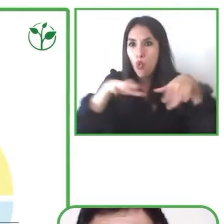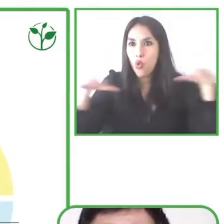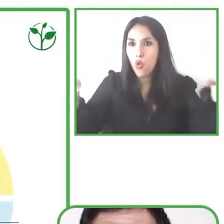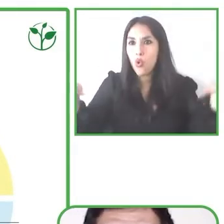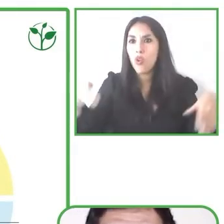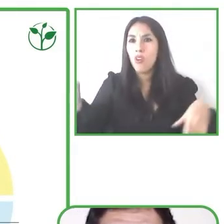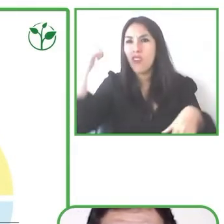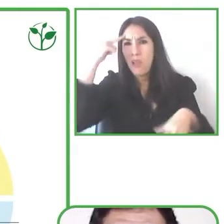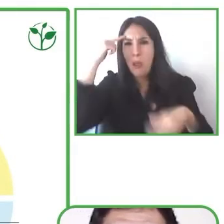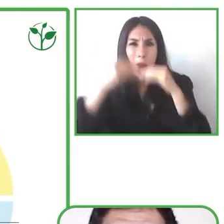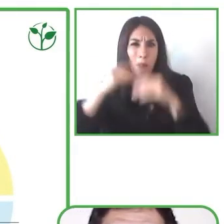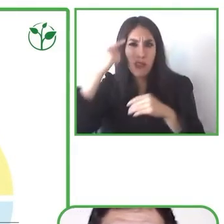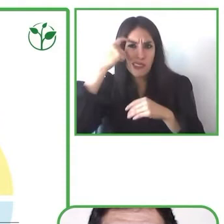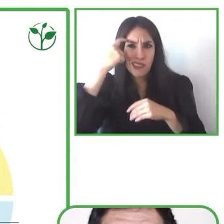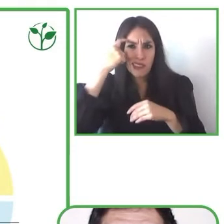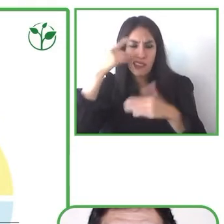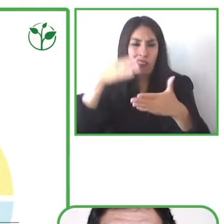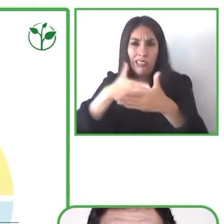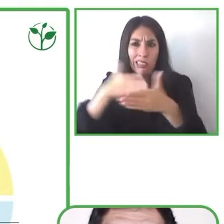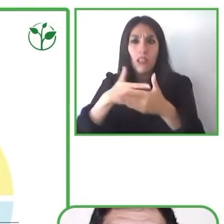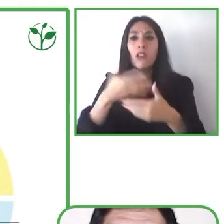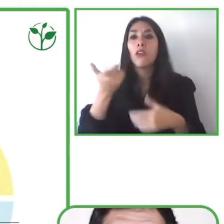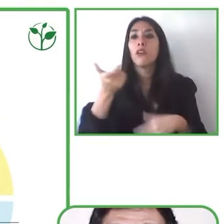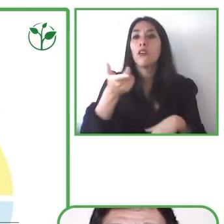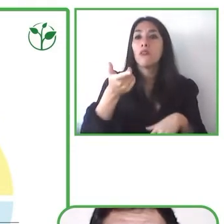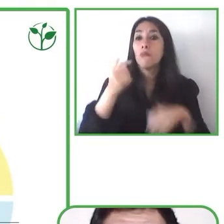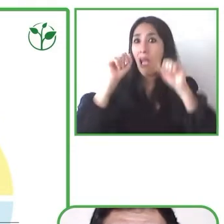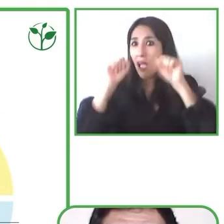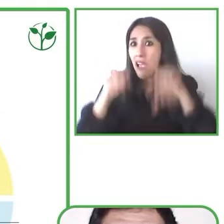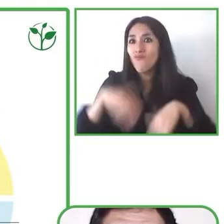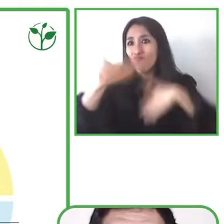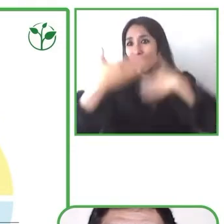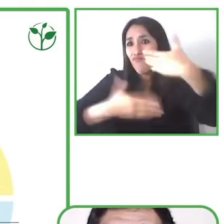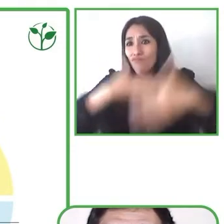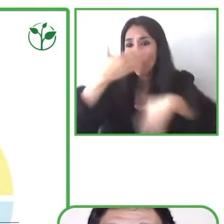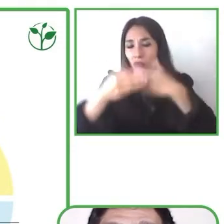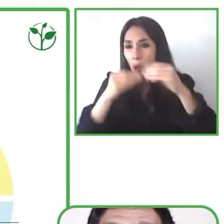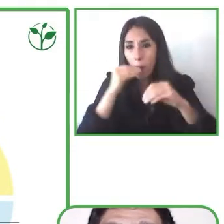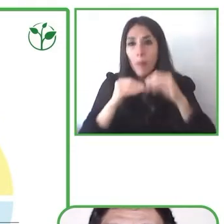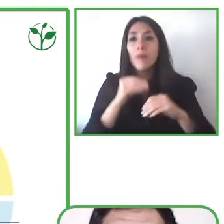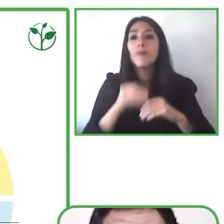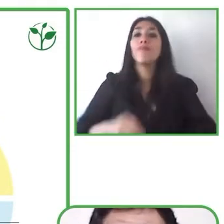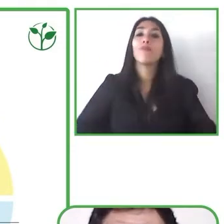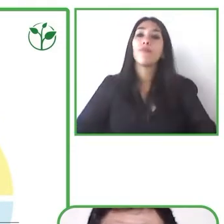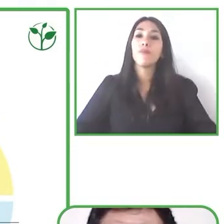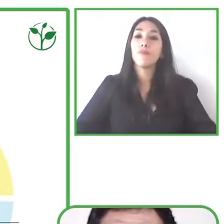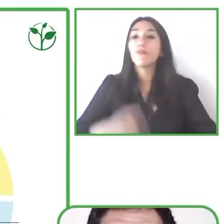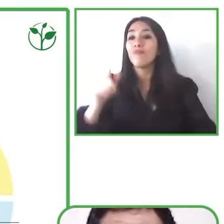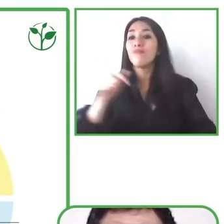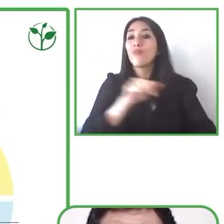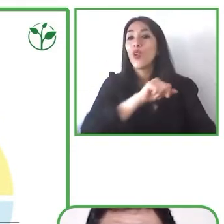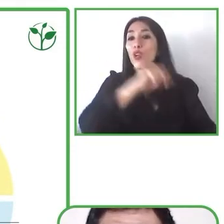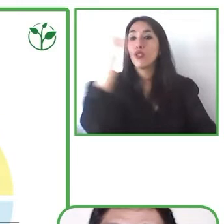different pattern in different to the ones of the typical development so those skills technical